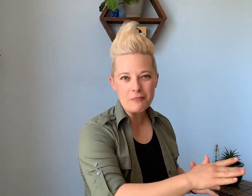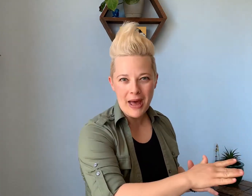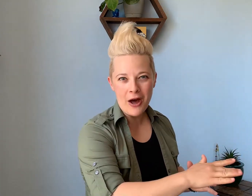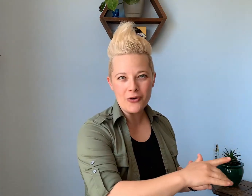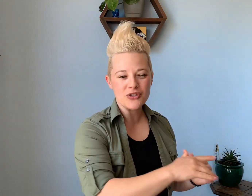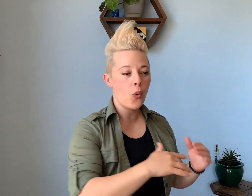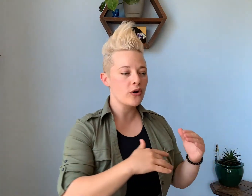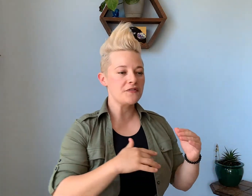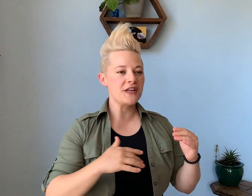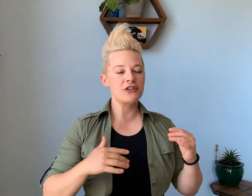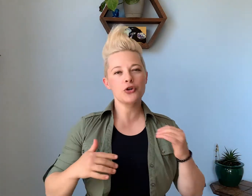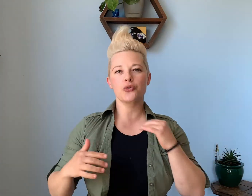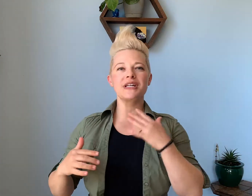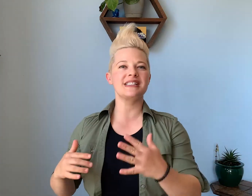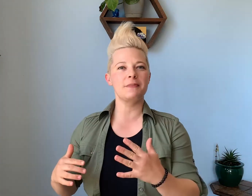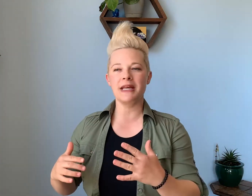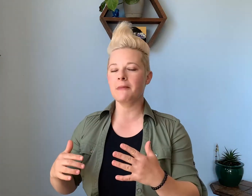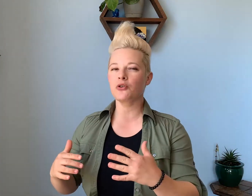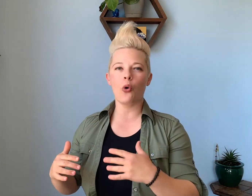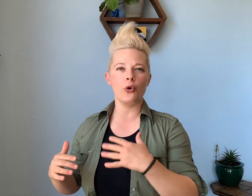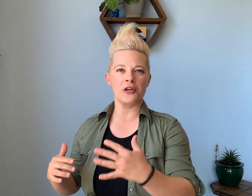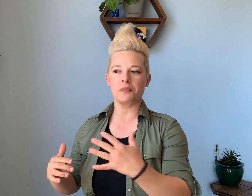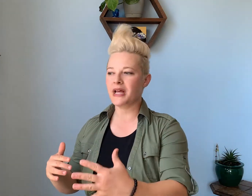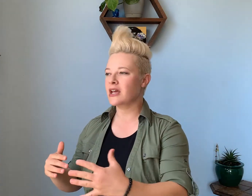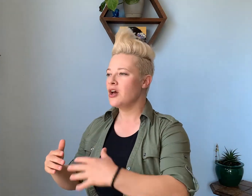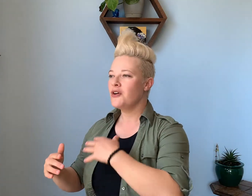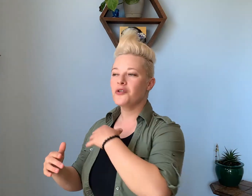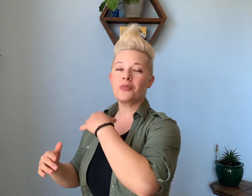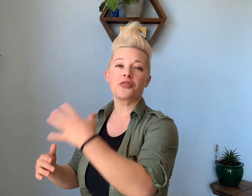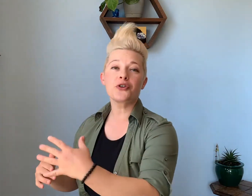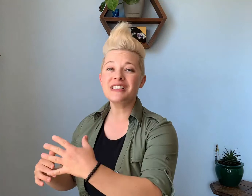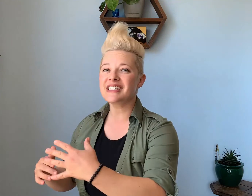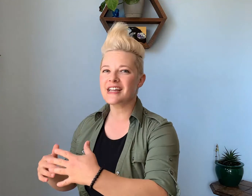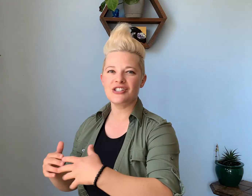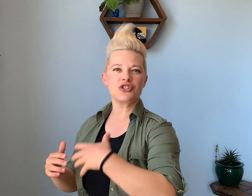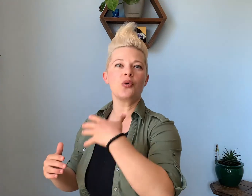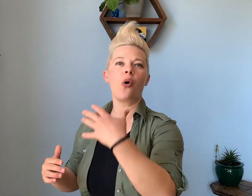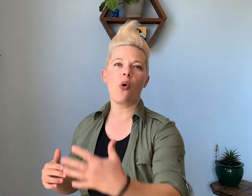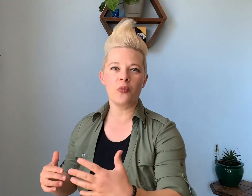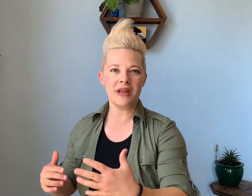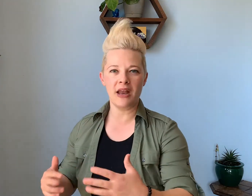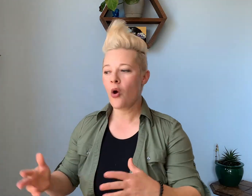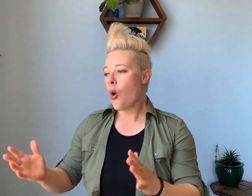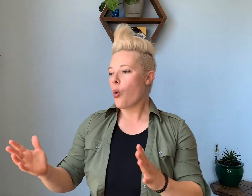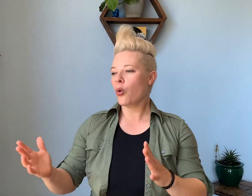pounds or if they've increased being able to hold their plank from 30 seconds to a whole minute. Or